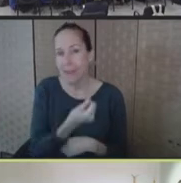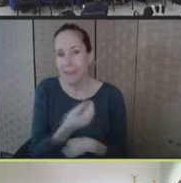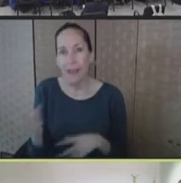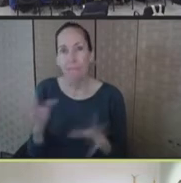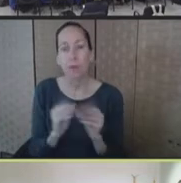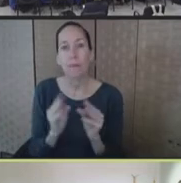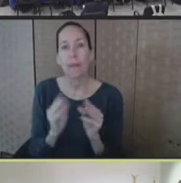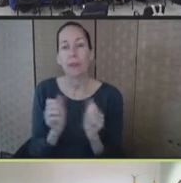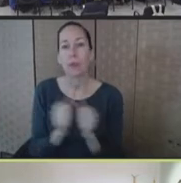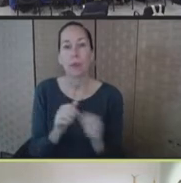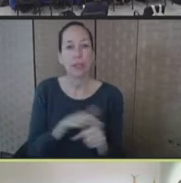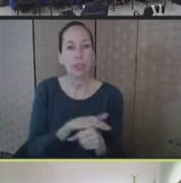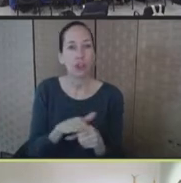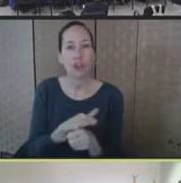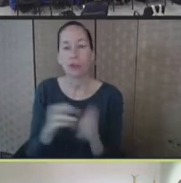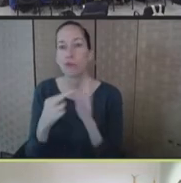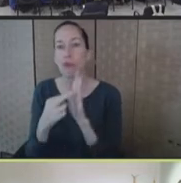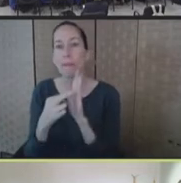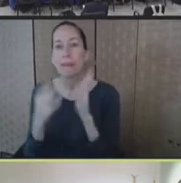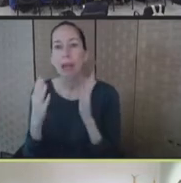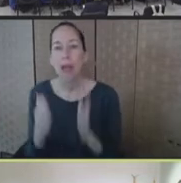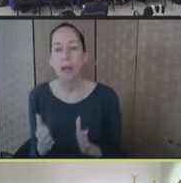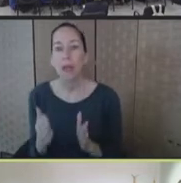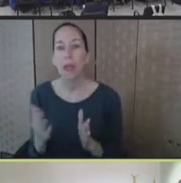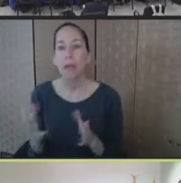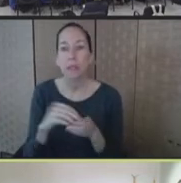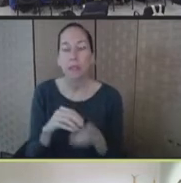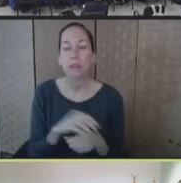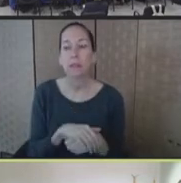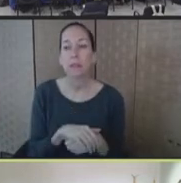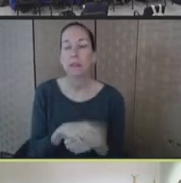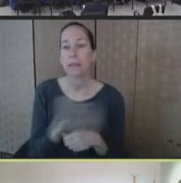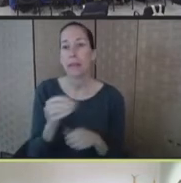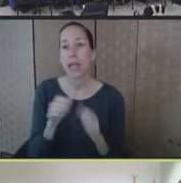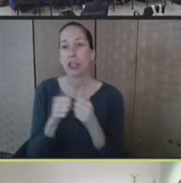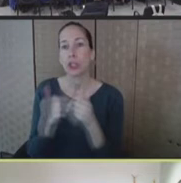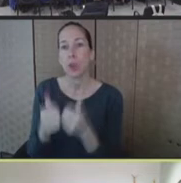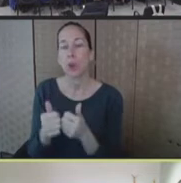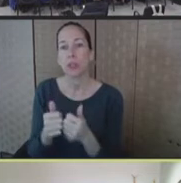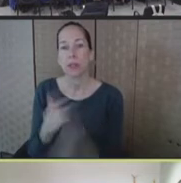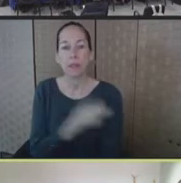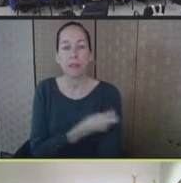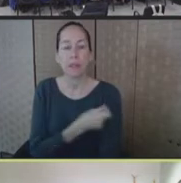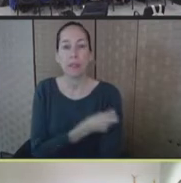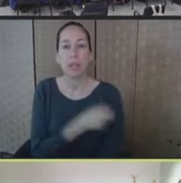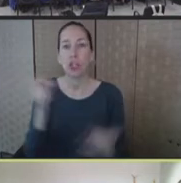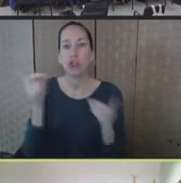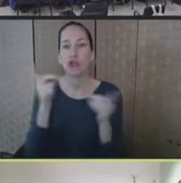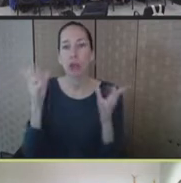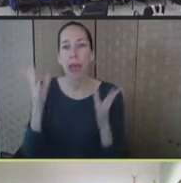representatives, in particular, association the immunization directors. And we had a very clear